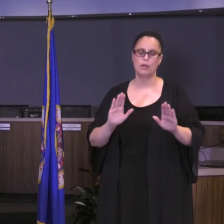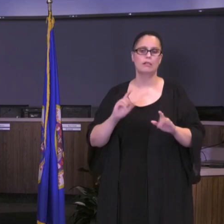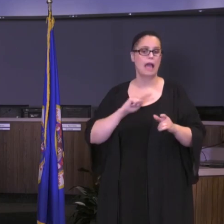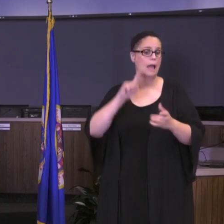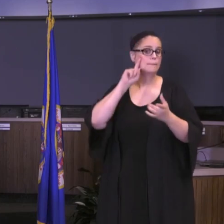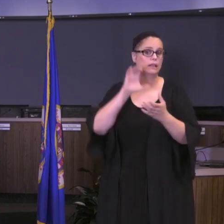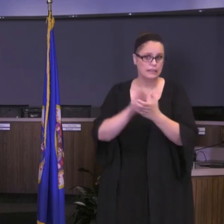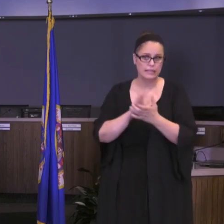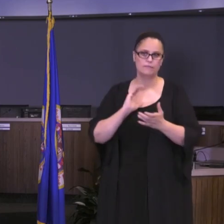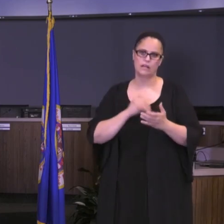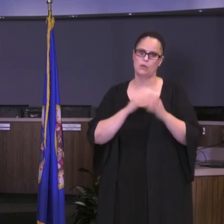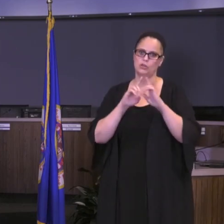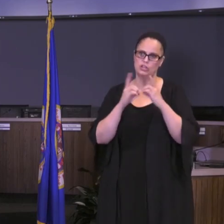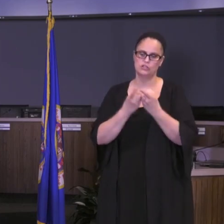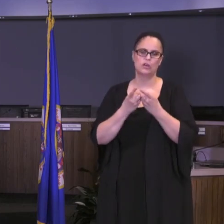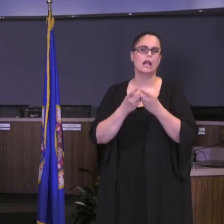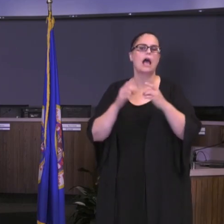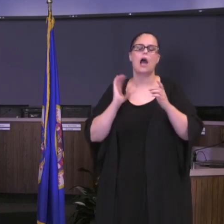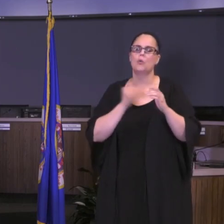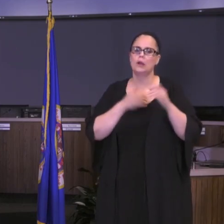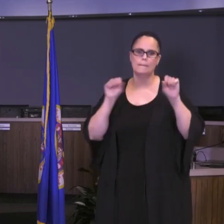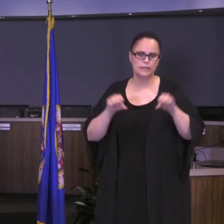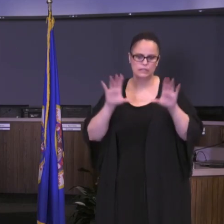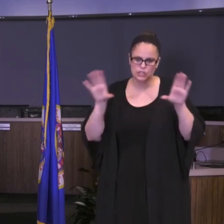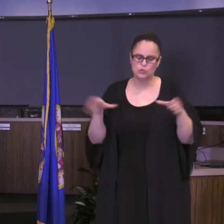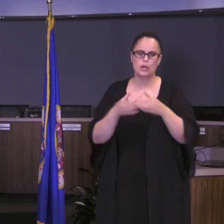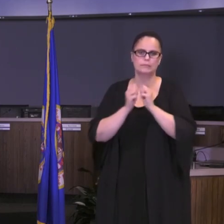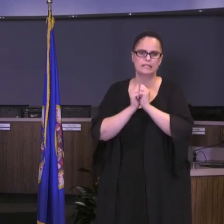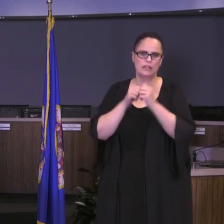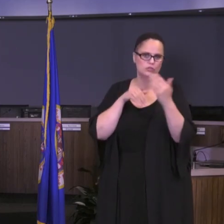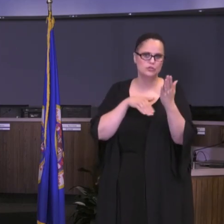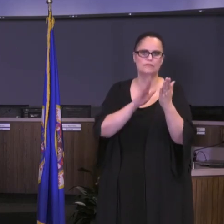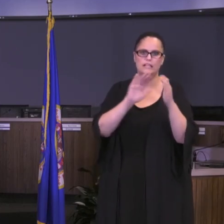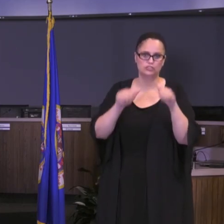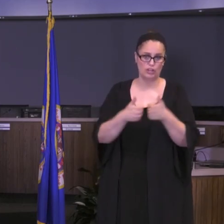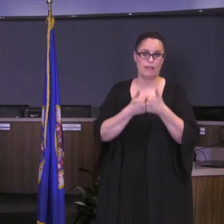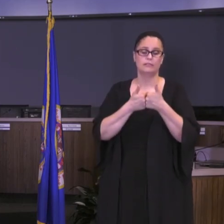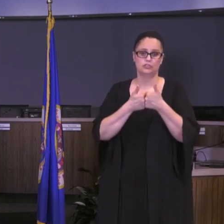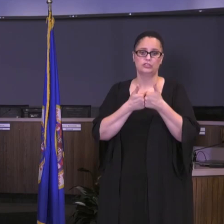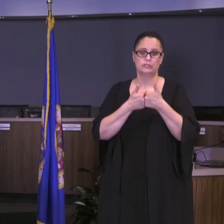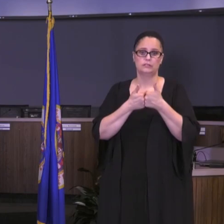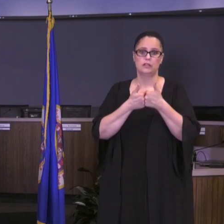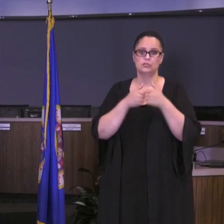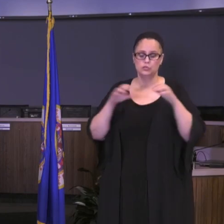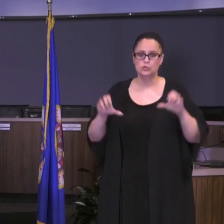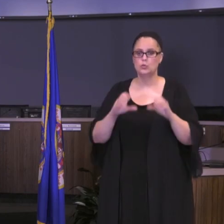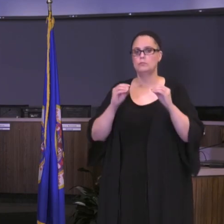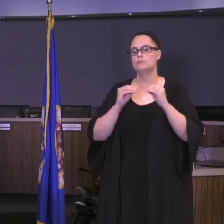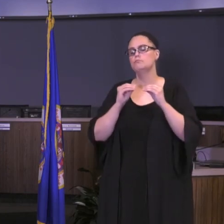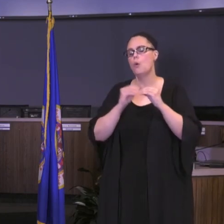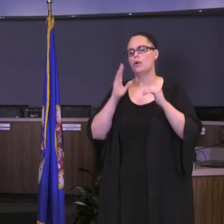ability to come together and facing many challenges do more than the best that we can, and that has put the education of